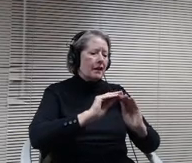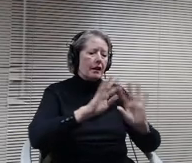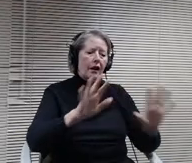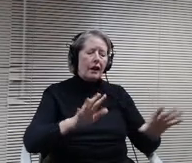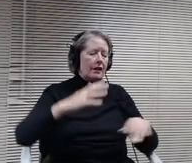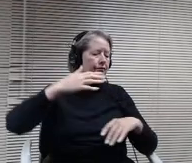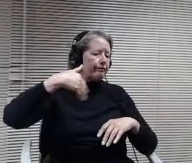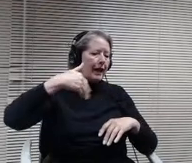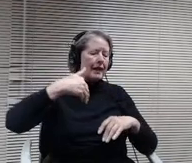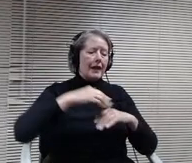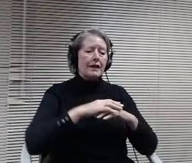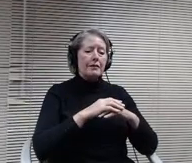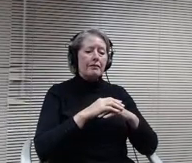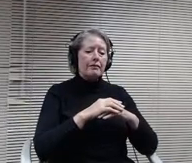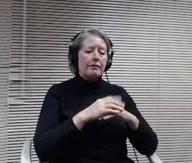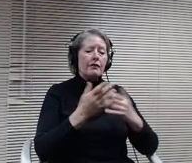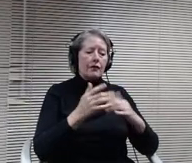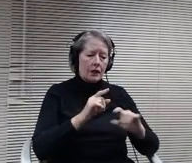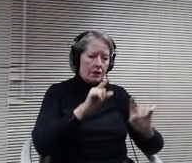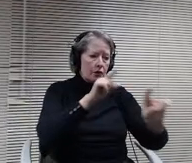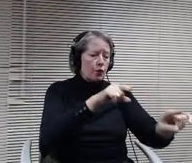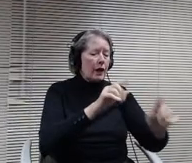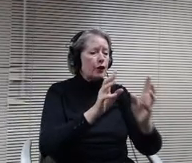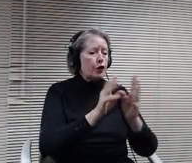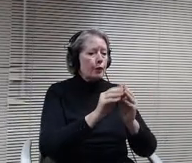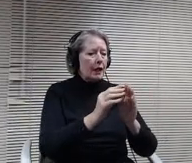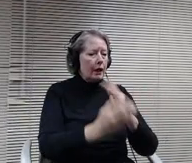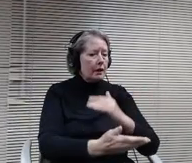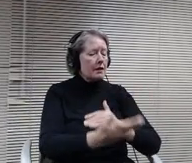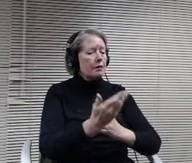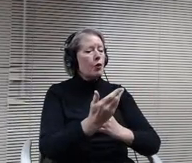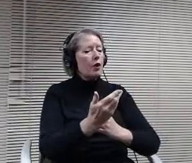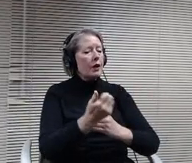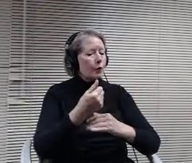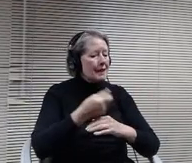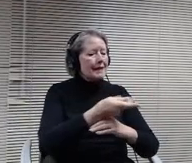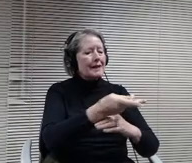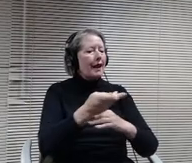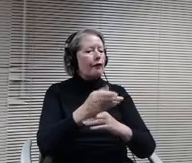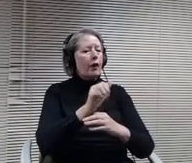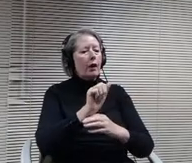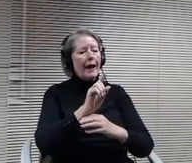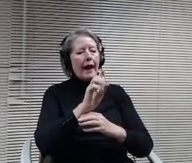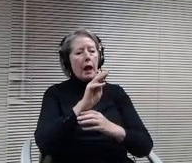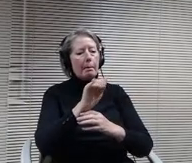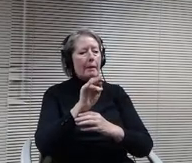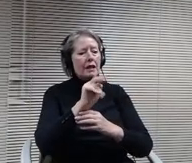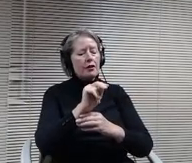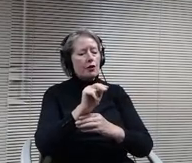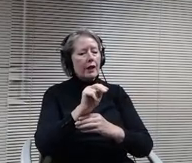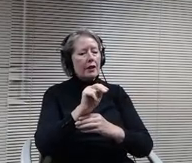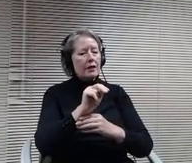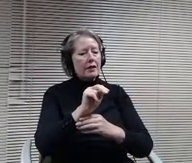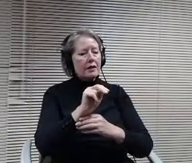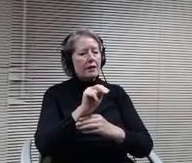several other administrators from around the Metro and they all have different versions of things, so they're hoping to get